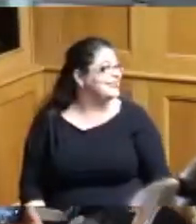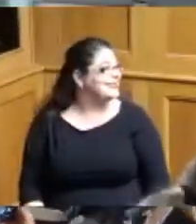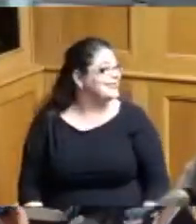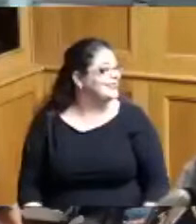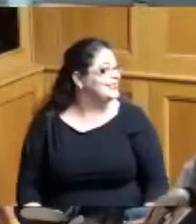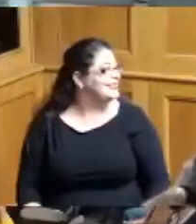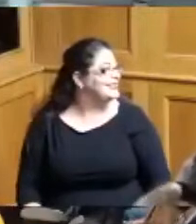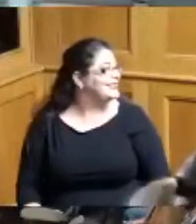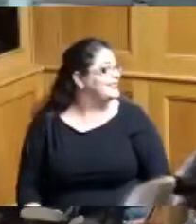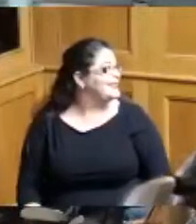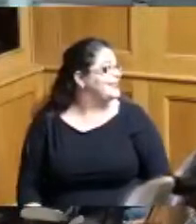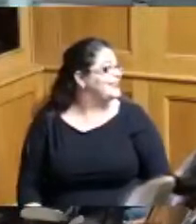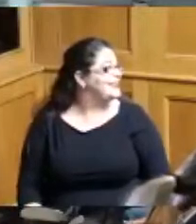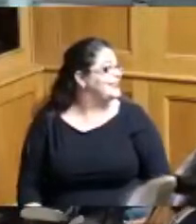make a great picture if everybody looks at this one spot